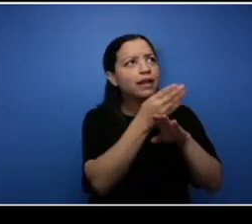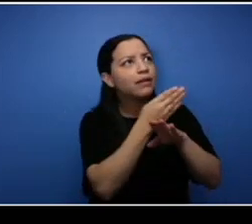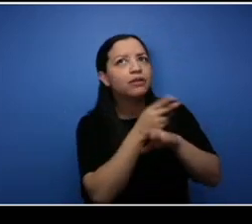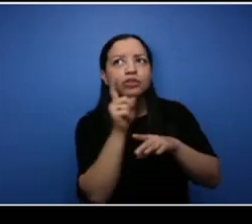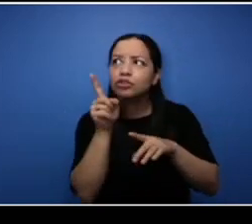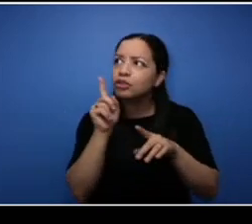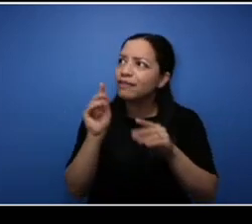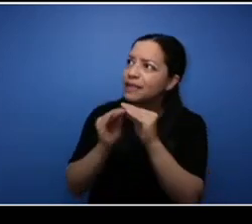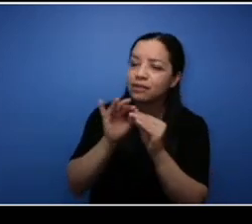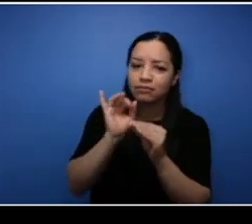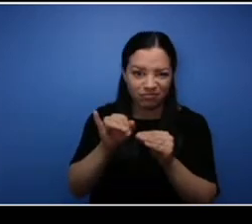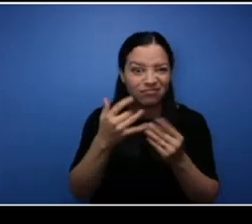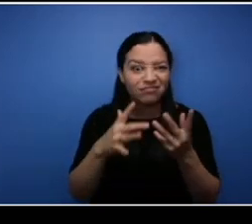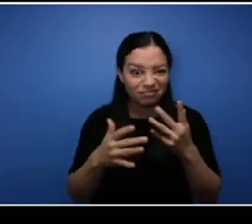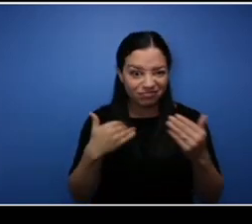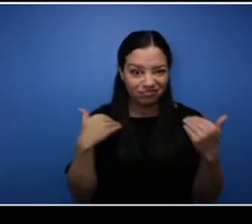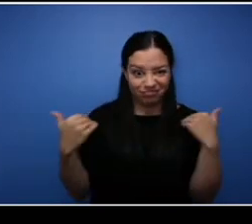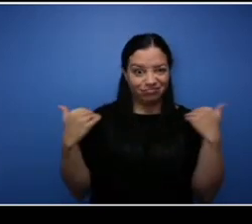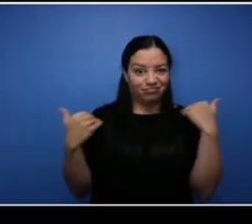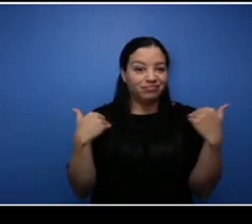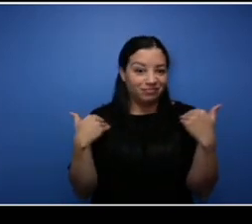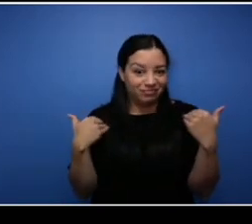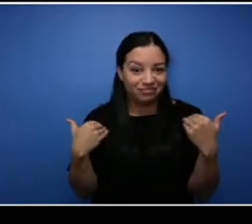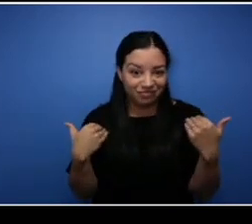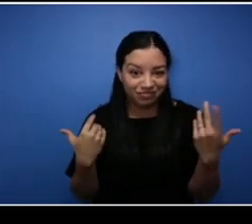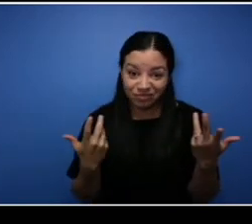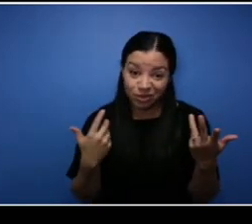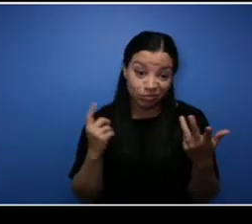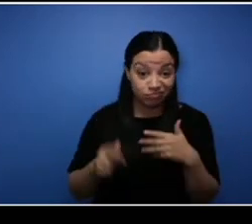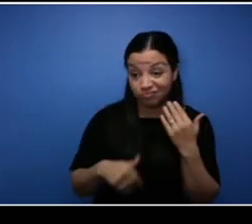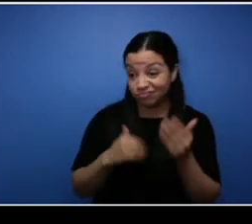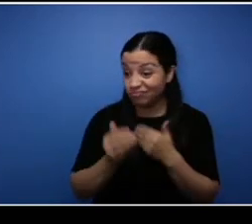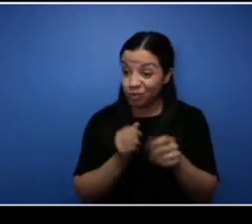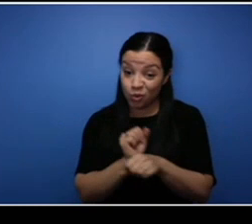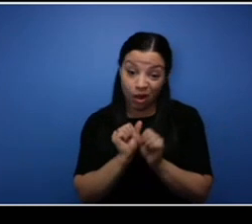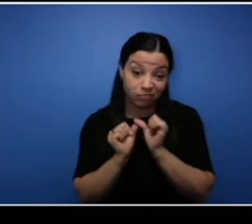we didn't blink an eye. We just kept on rolling right along, so it was a great opportunity